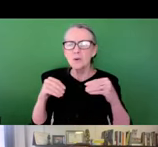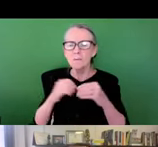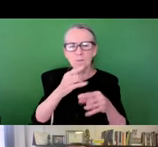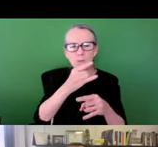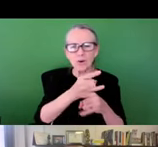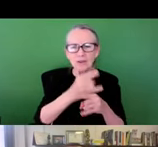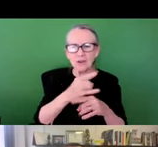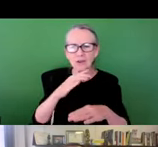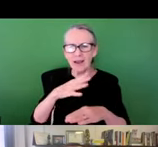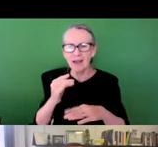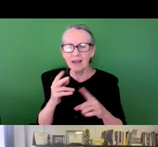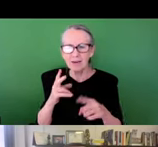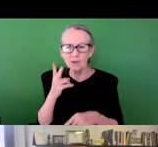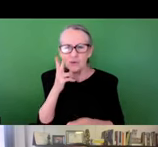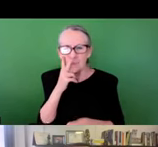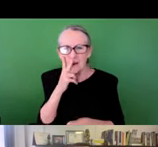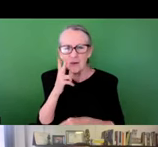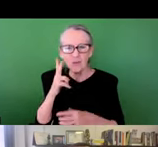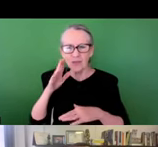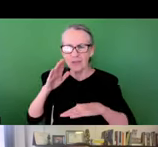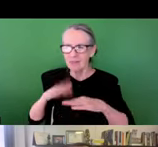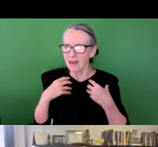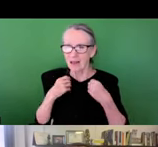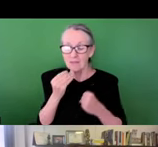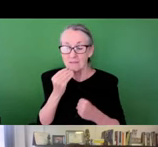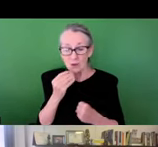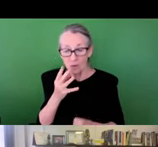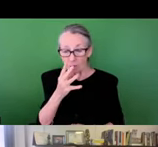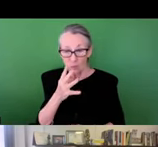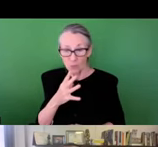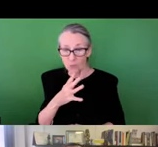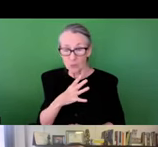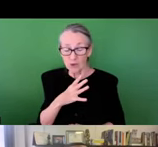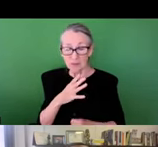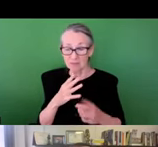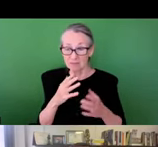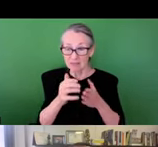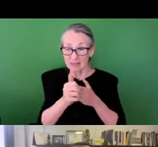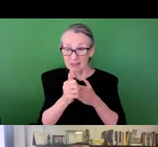or black neighborhoods have more liquor and tobacco stores and they do healthy food outlets and grocery markets.